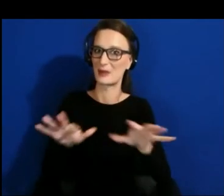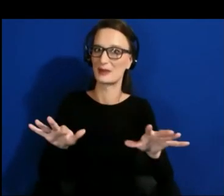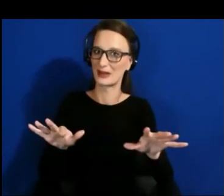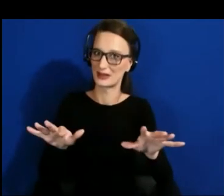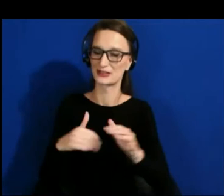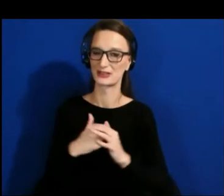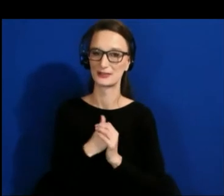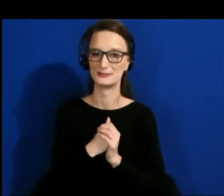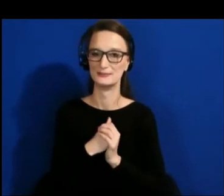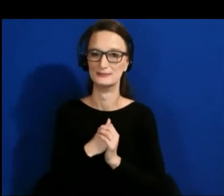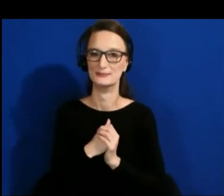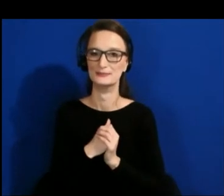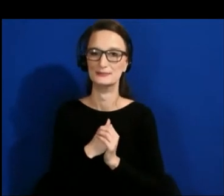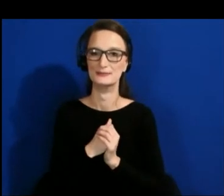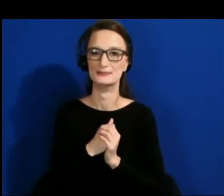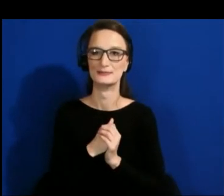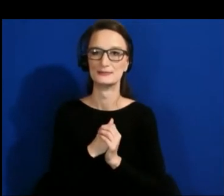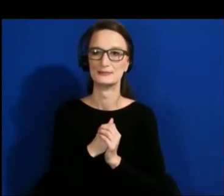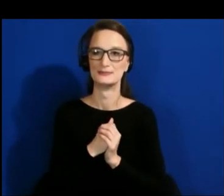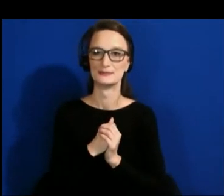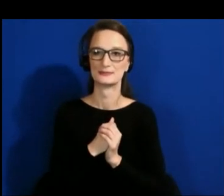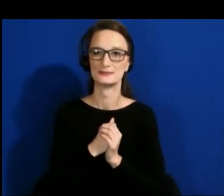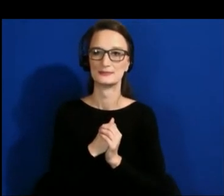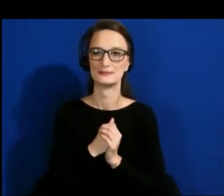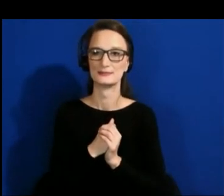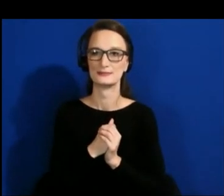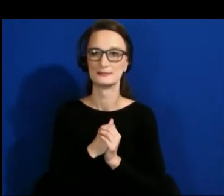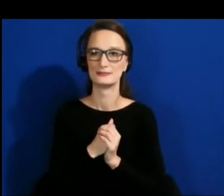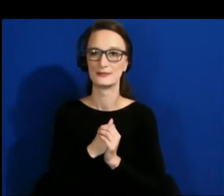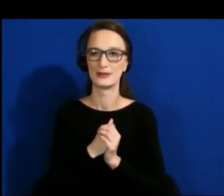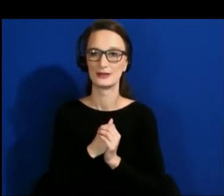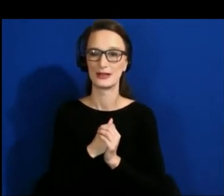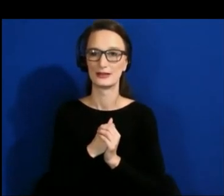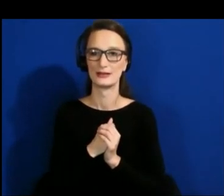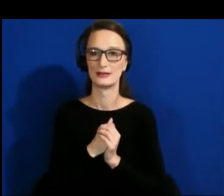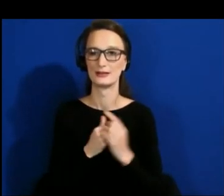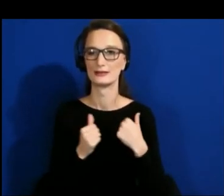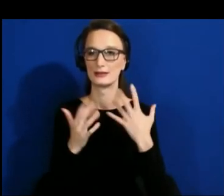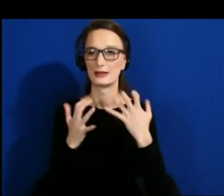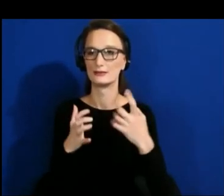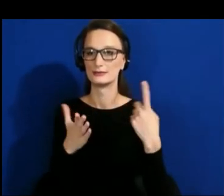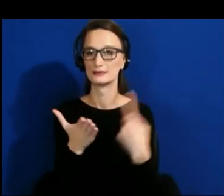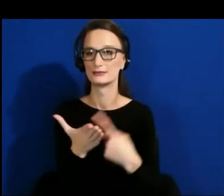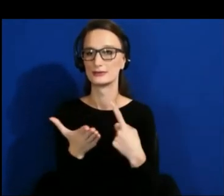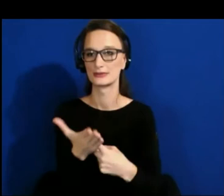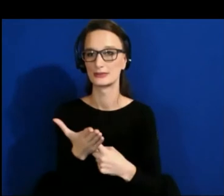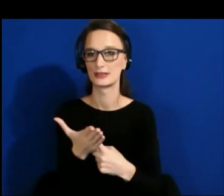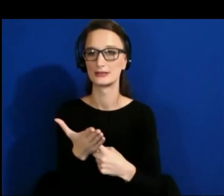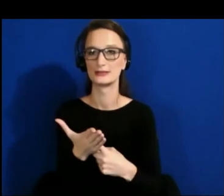I want to talk about the engineers and developers that are building VR experiences.